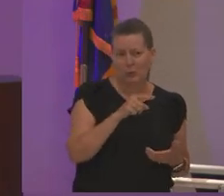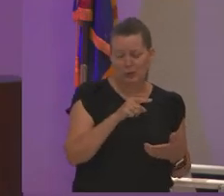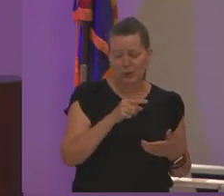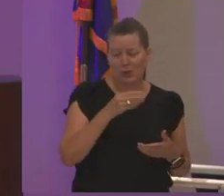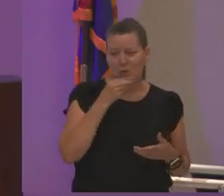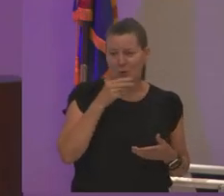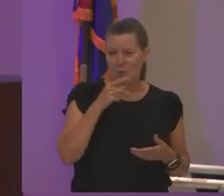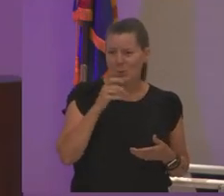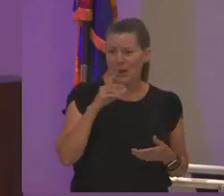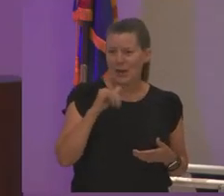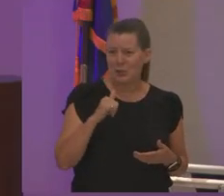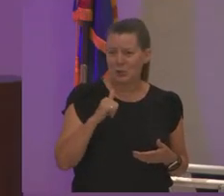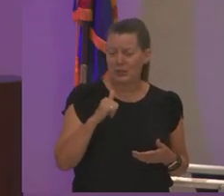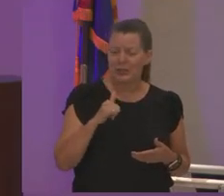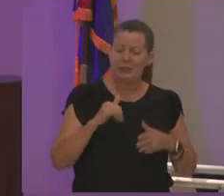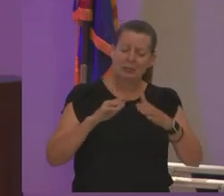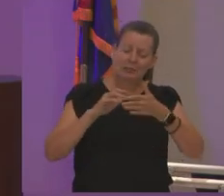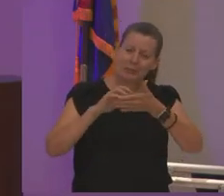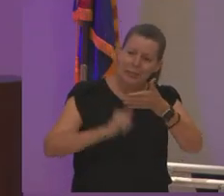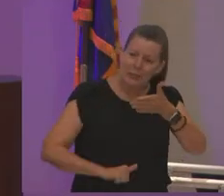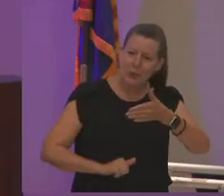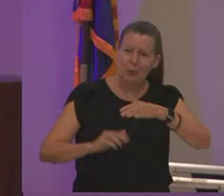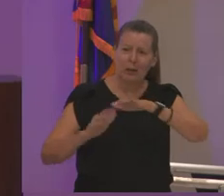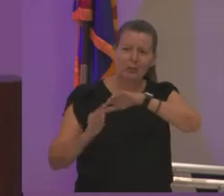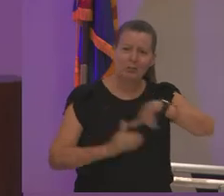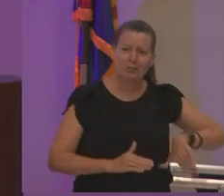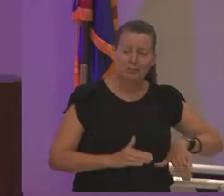taking the shame away from needing an ipad because your family can't afford it otherwise